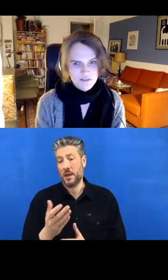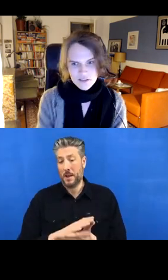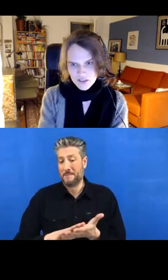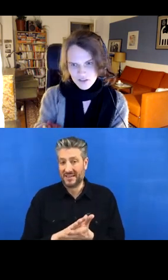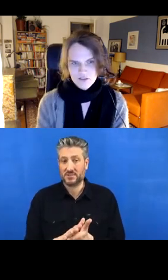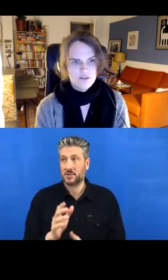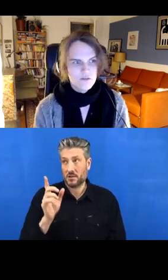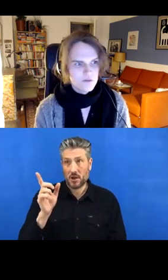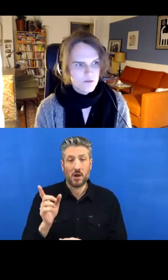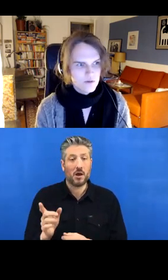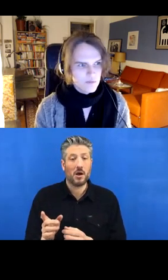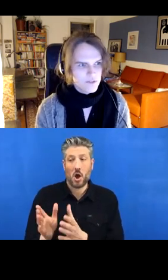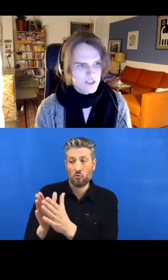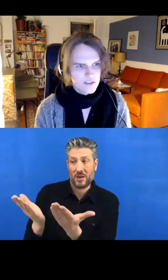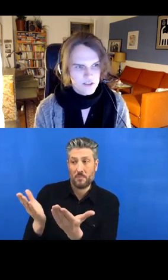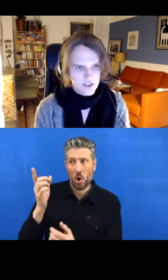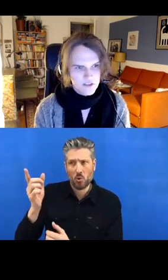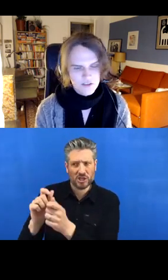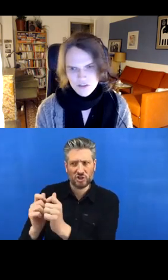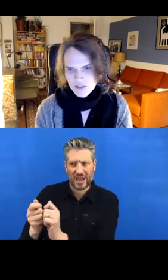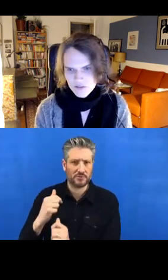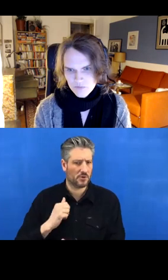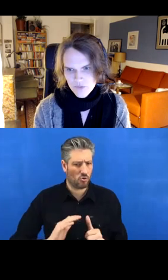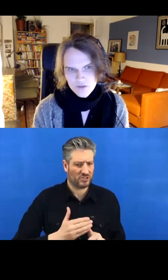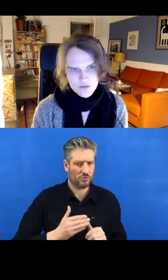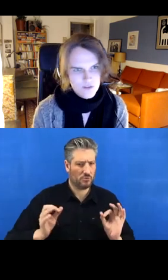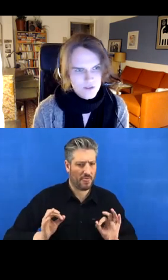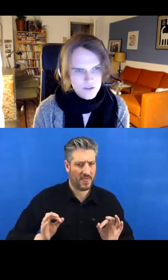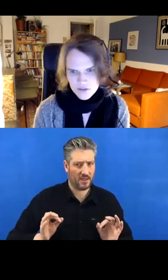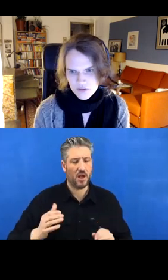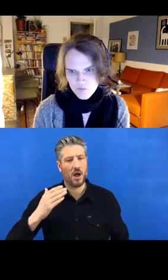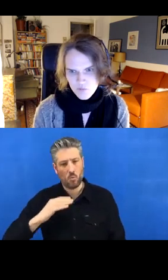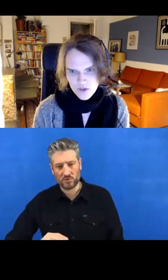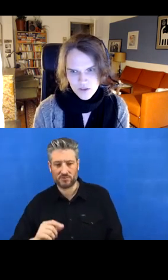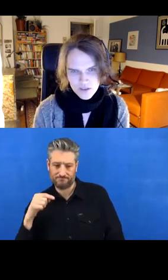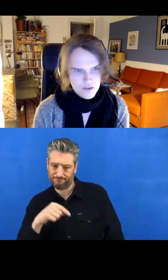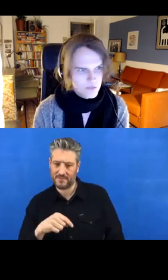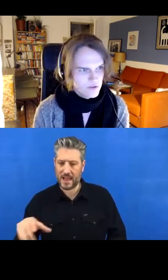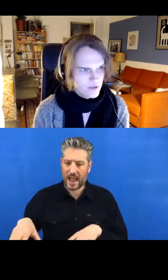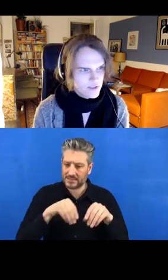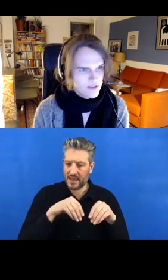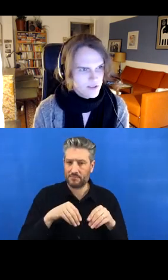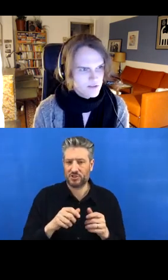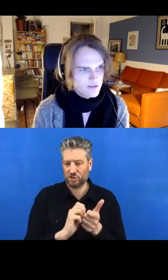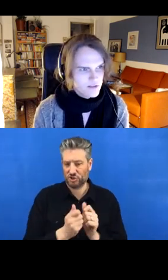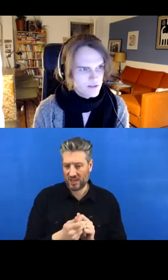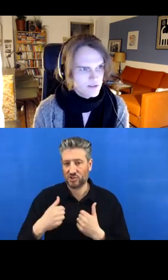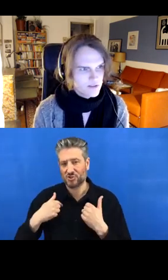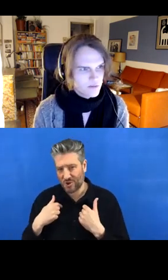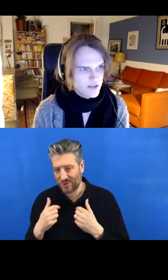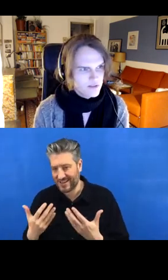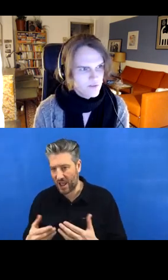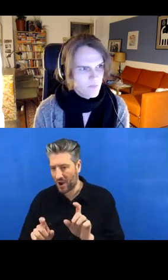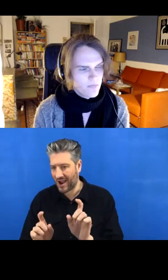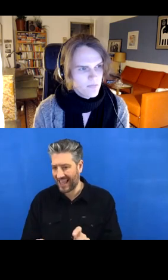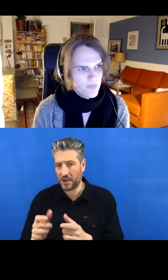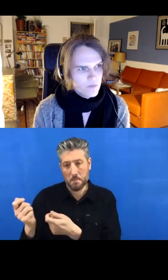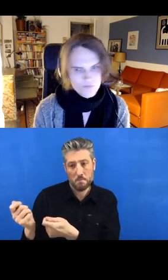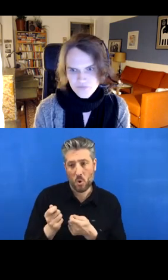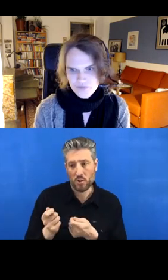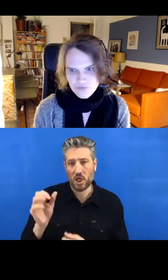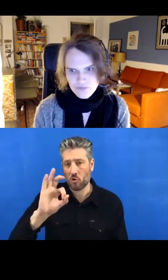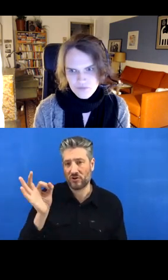So we want to suggest this change to the original. So we're going to go to click on ‘Pull requests’ now,